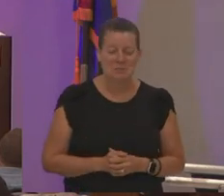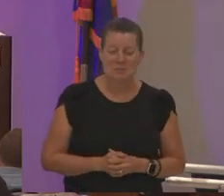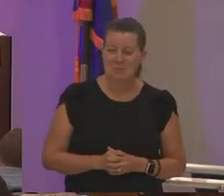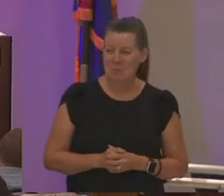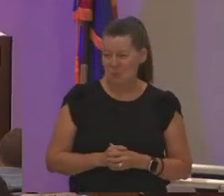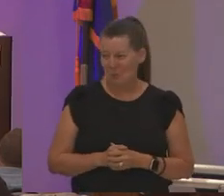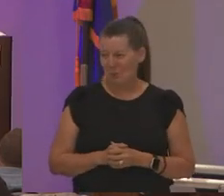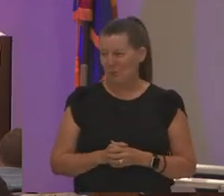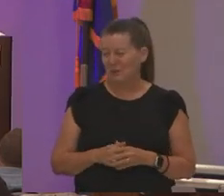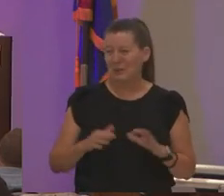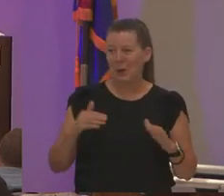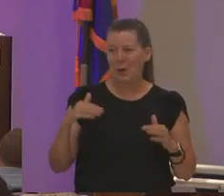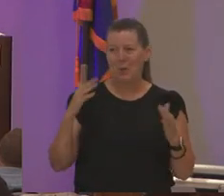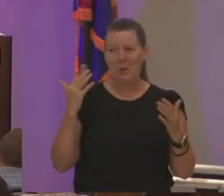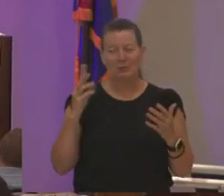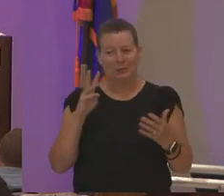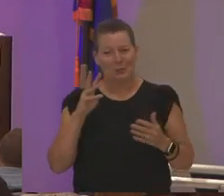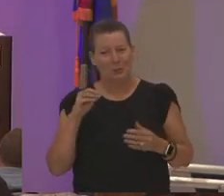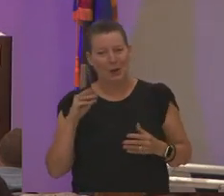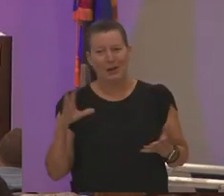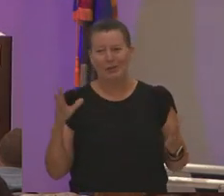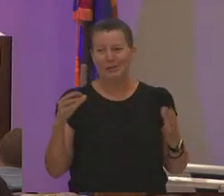i was like wow okay y'all serious about this